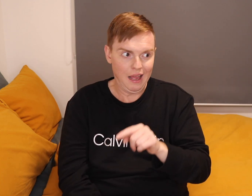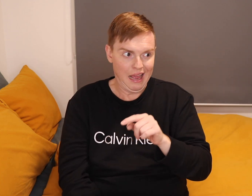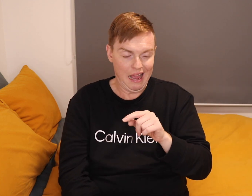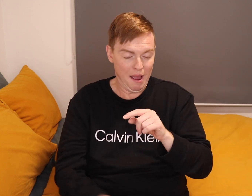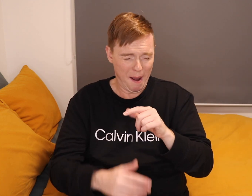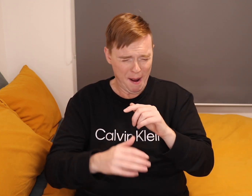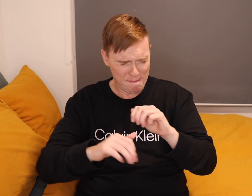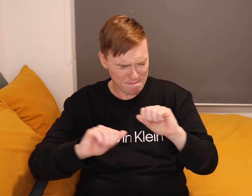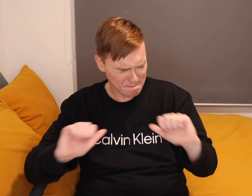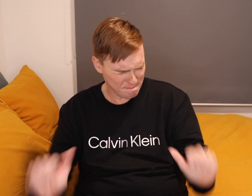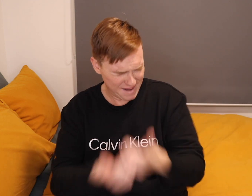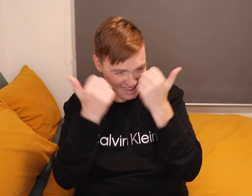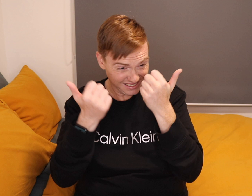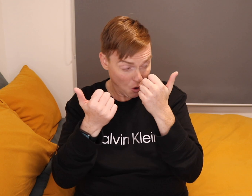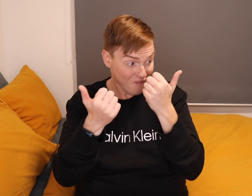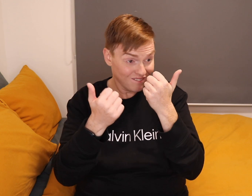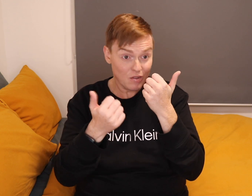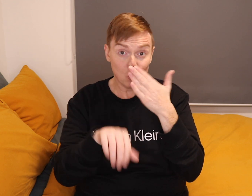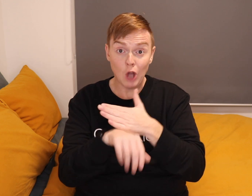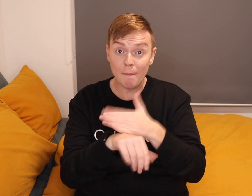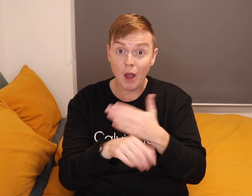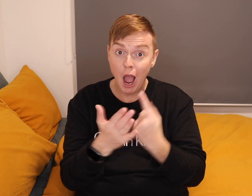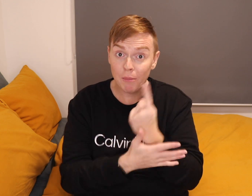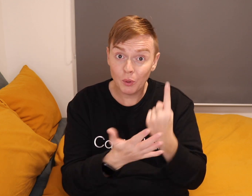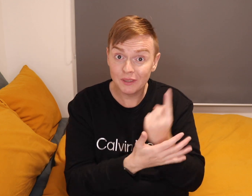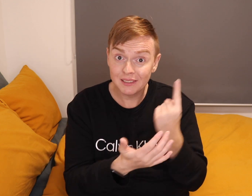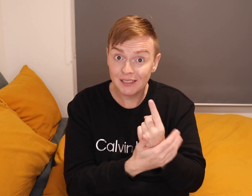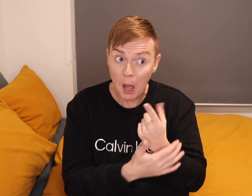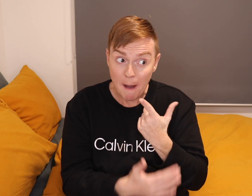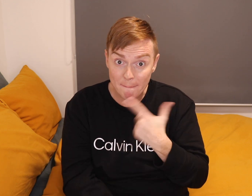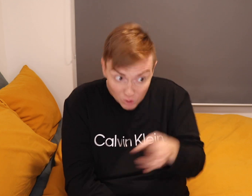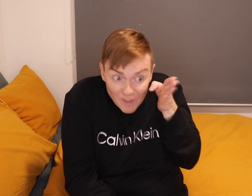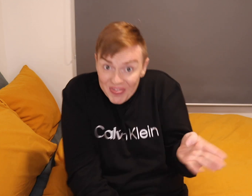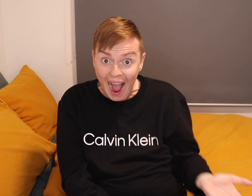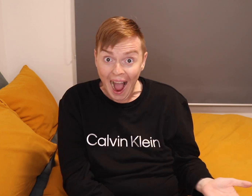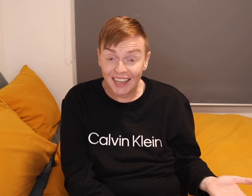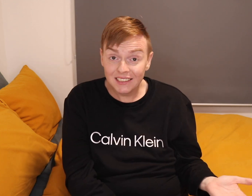Plenty job opportunities! Because of that!